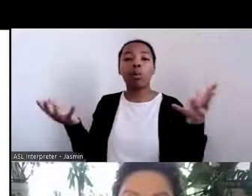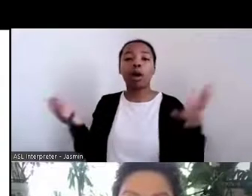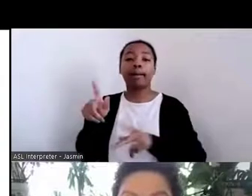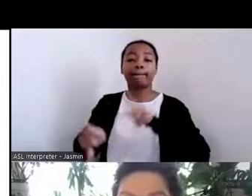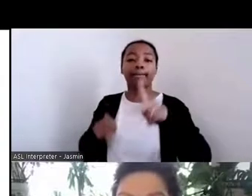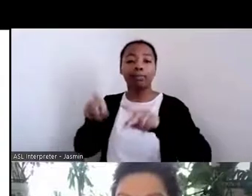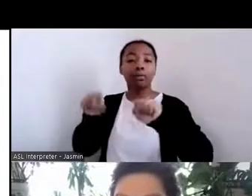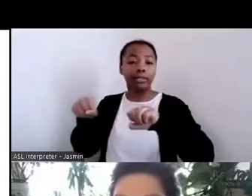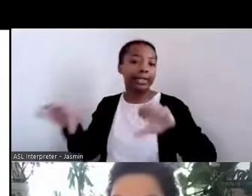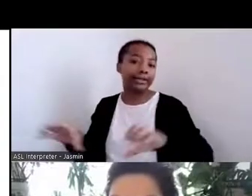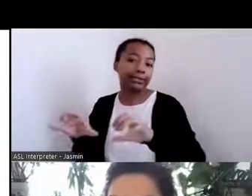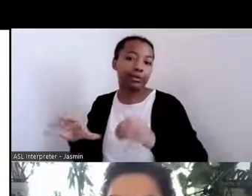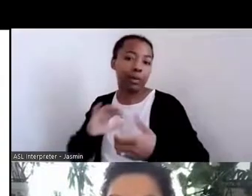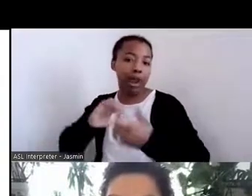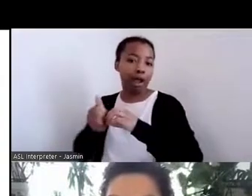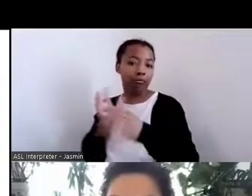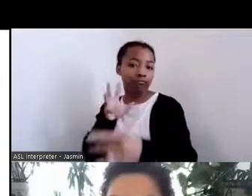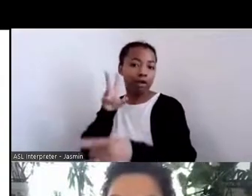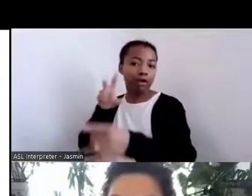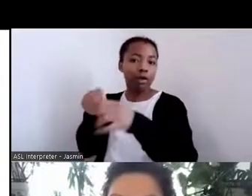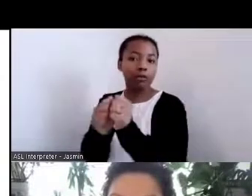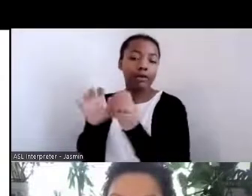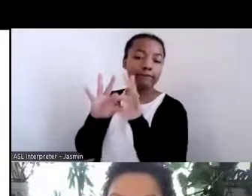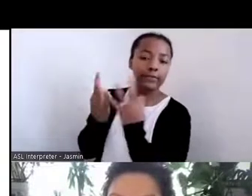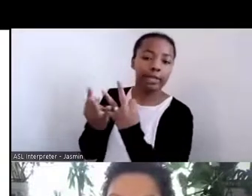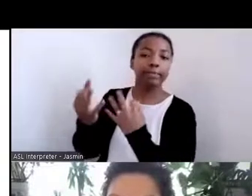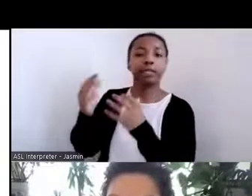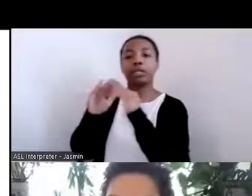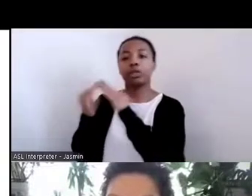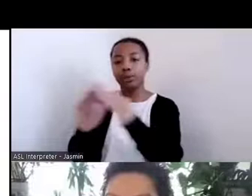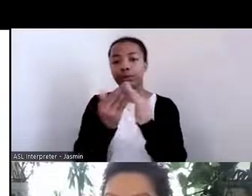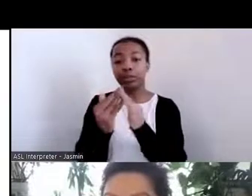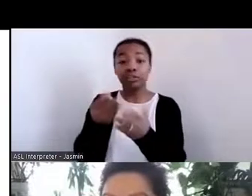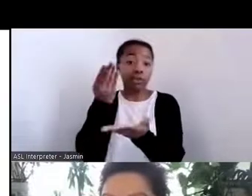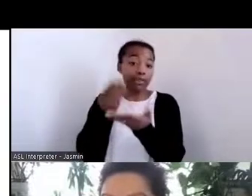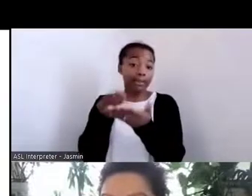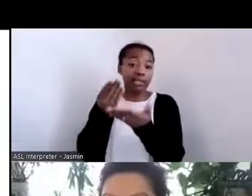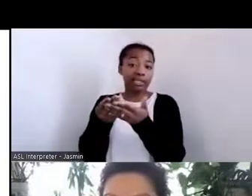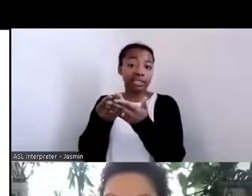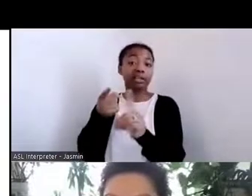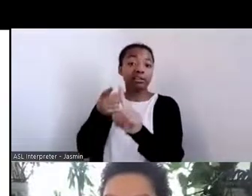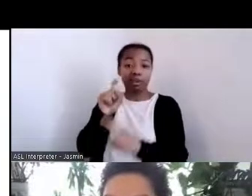And so the money of the tax is used in ‑‑ really in several